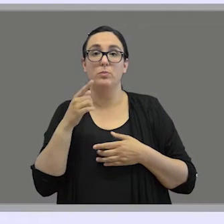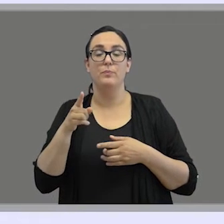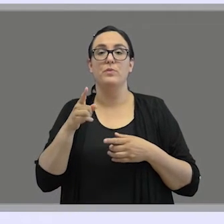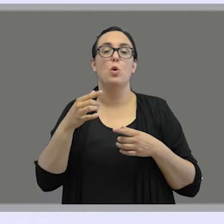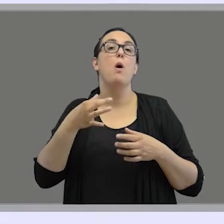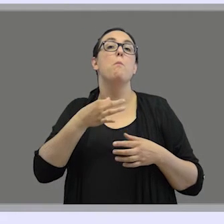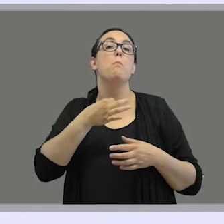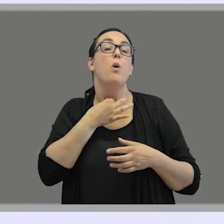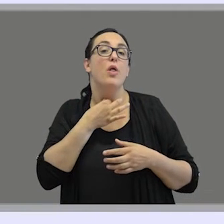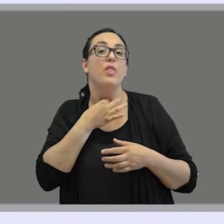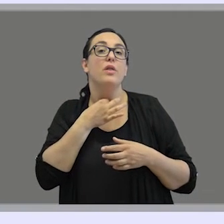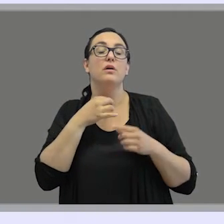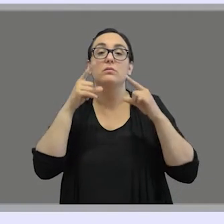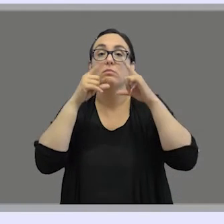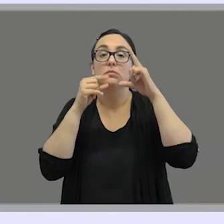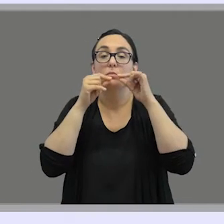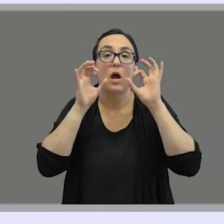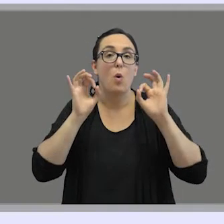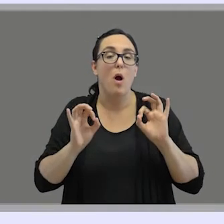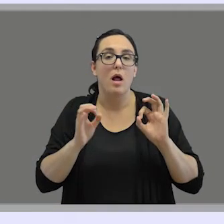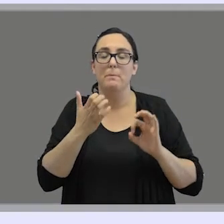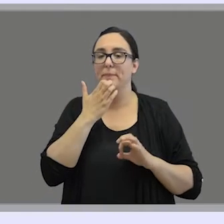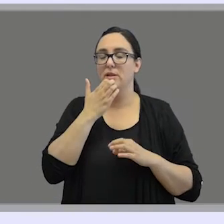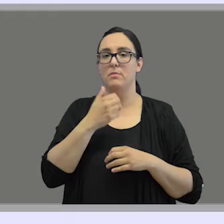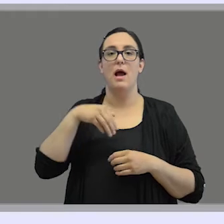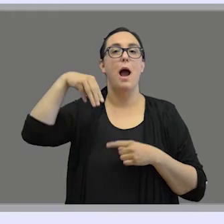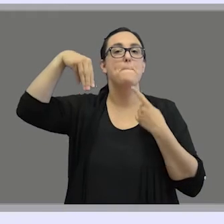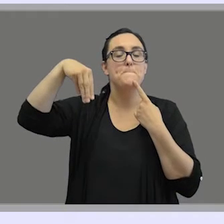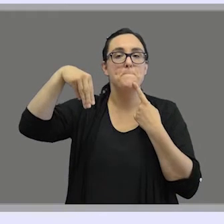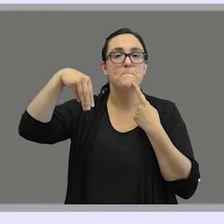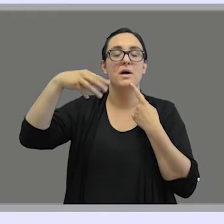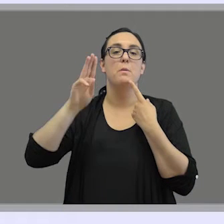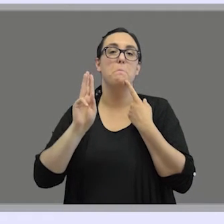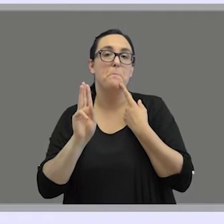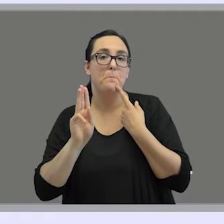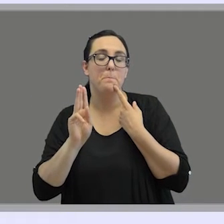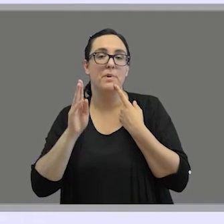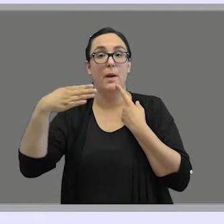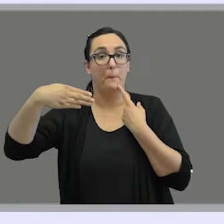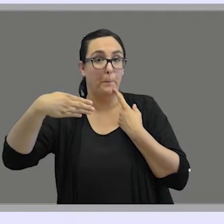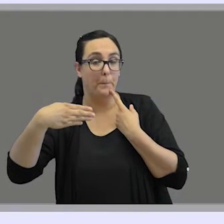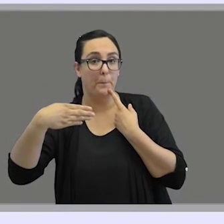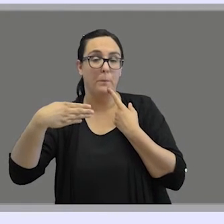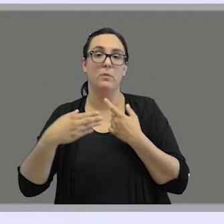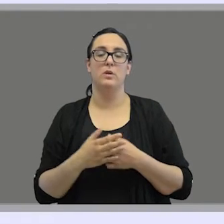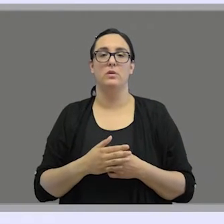sounds that use the same lip pattern like M, P and B